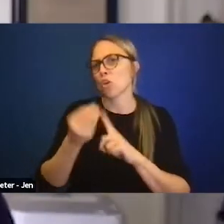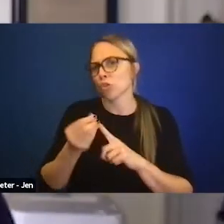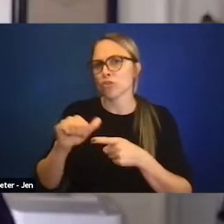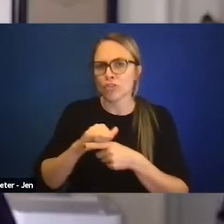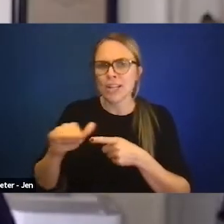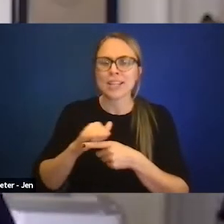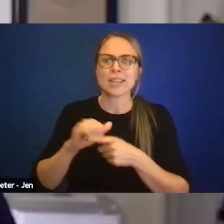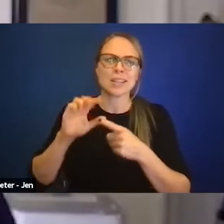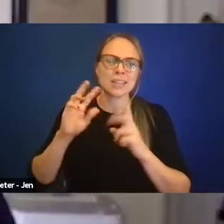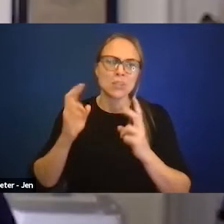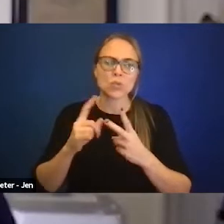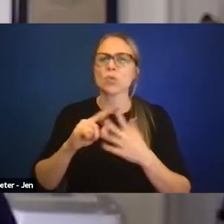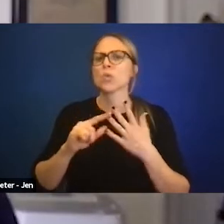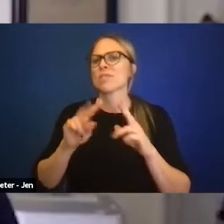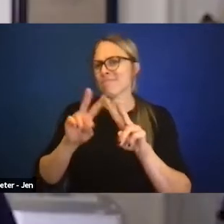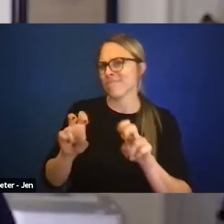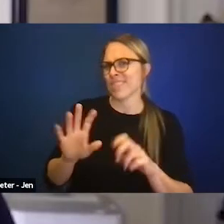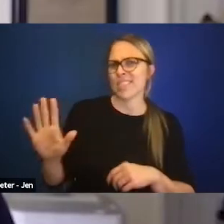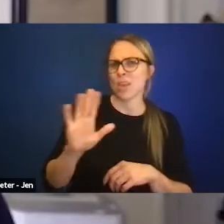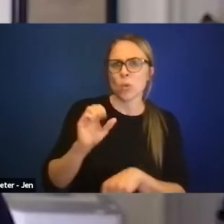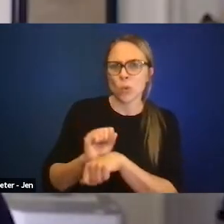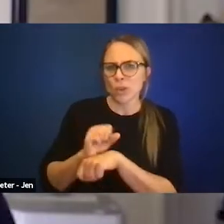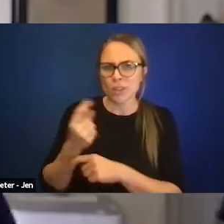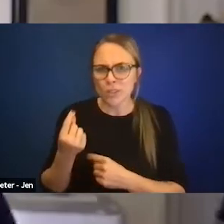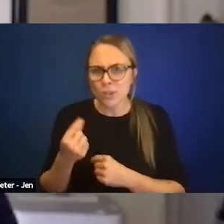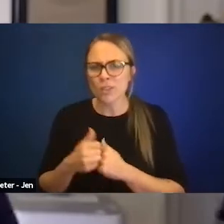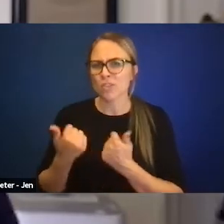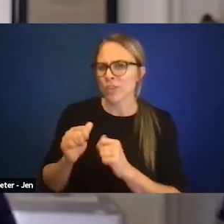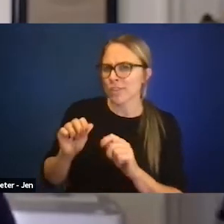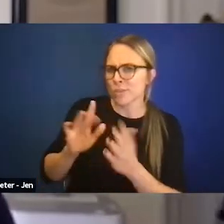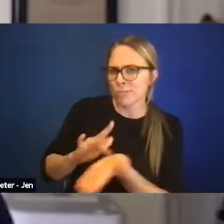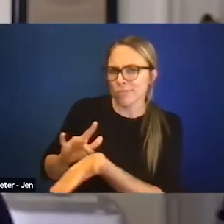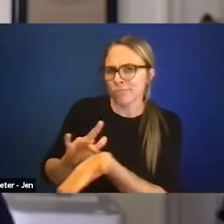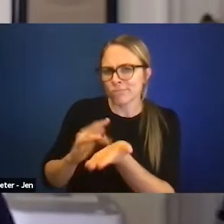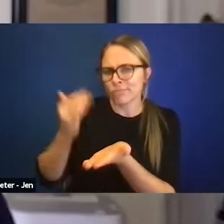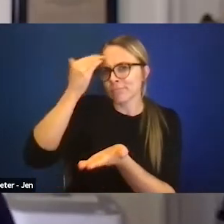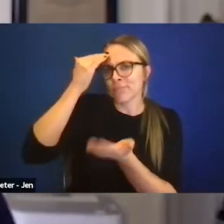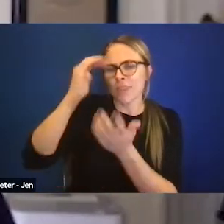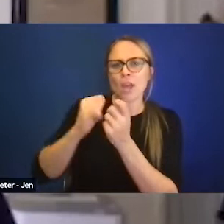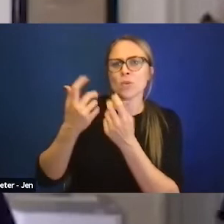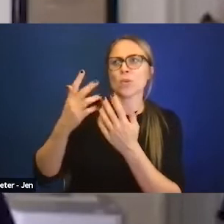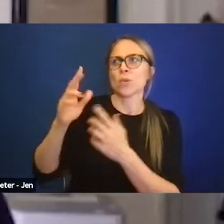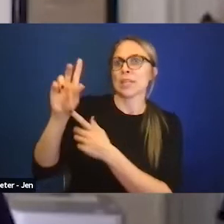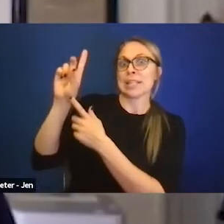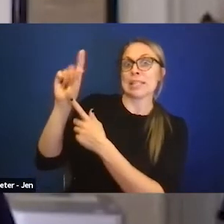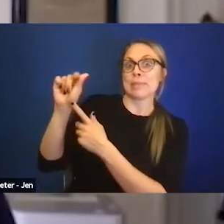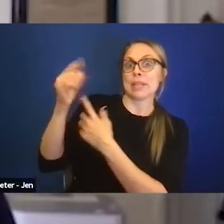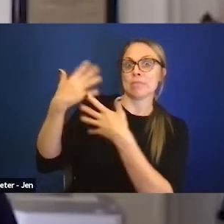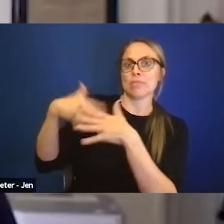looking at the work that they're doing, getting a better understanding of how to be integrating disability into their grant making.